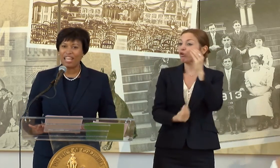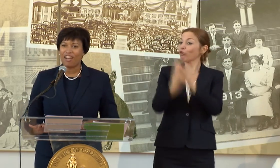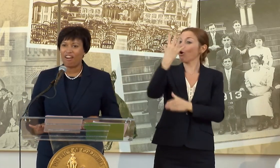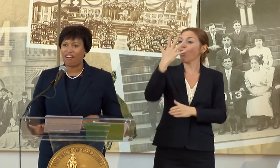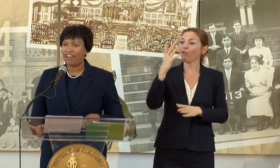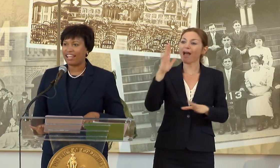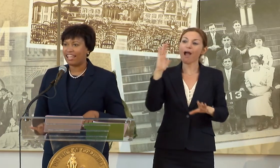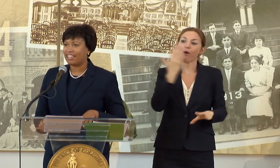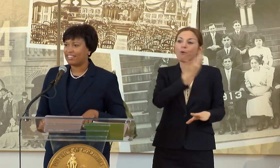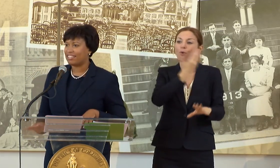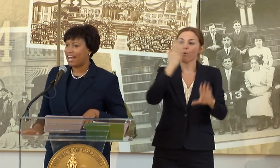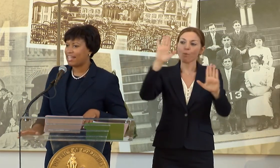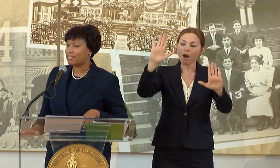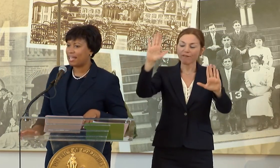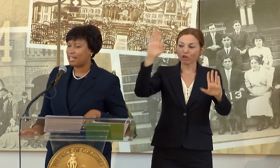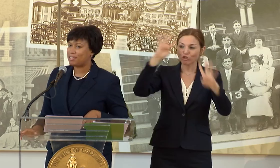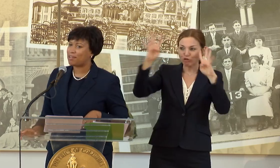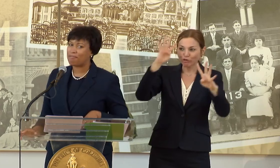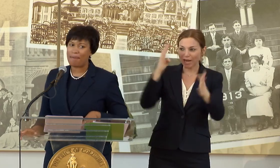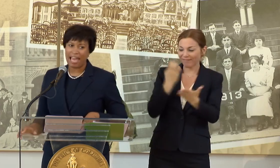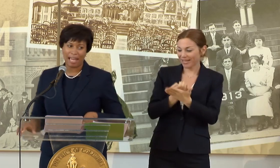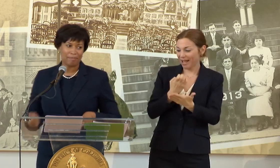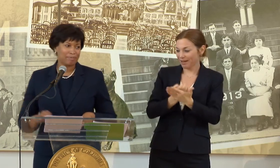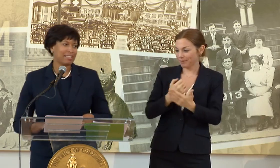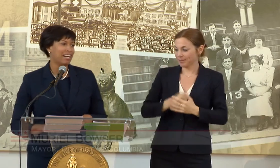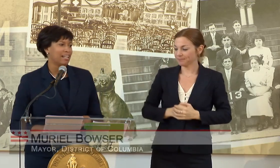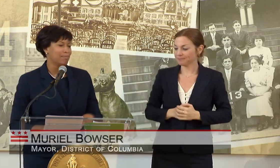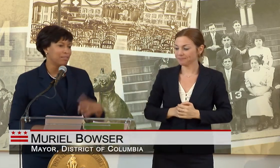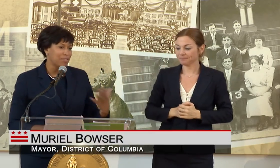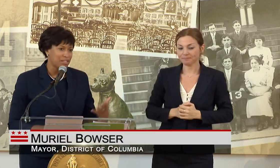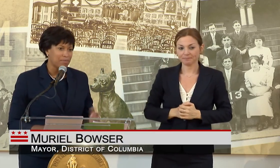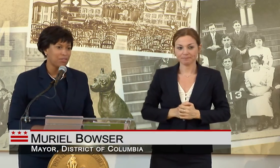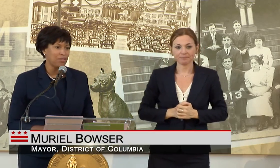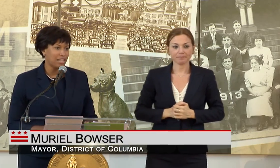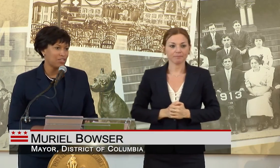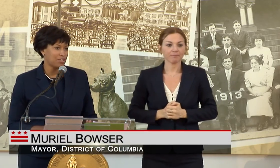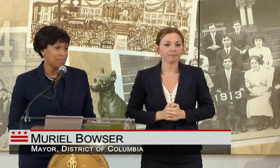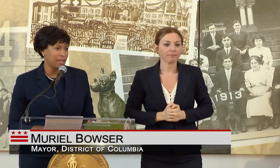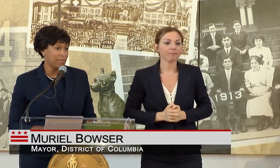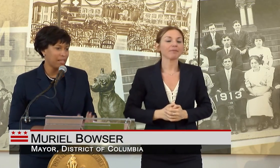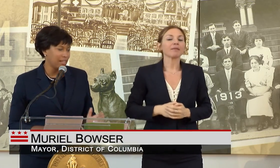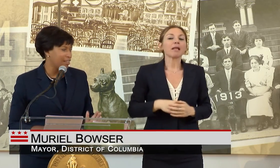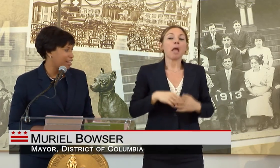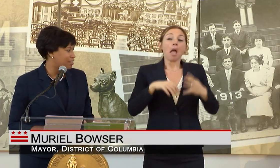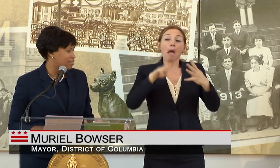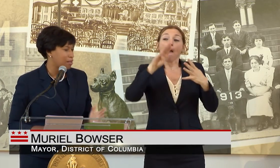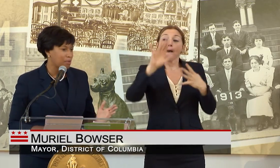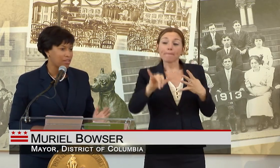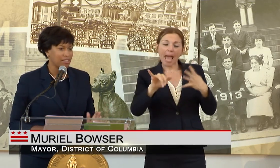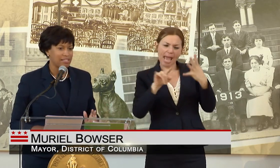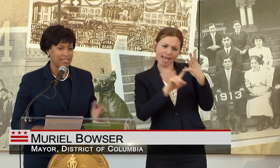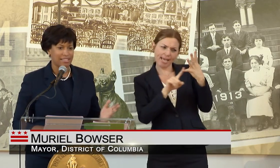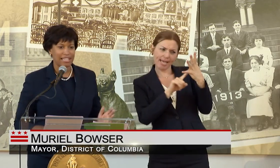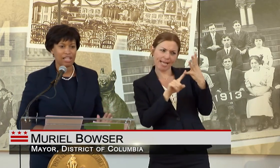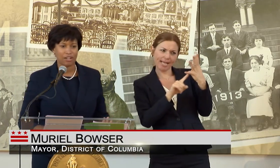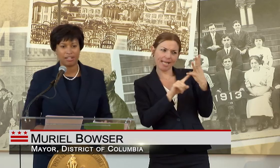WE ARE IN THE LAST DAYS OF MAY, AND FOR SOME OF YOU THAT JUST MAY MEAN THAT SUMMER IS HERE.